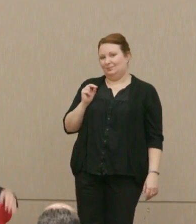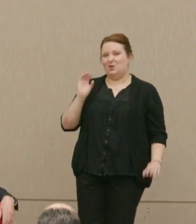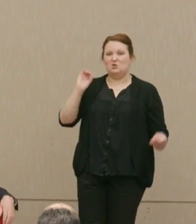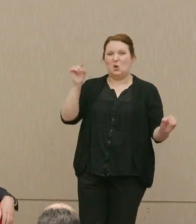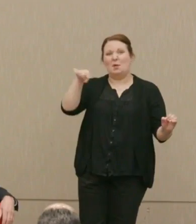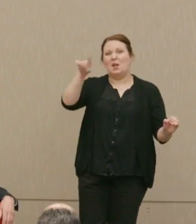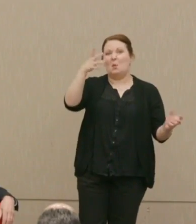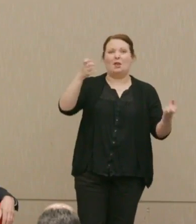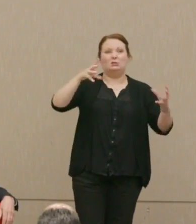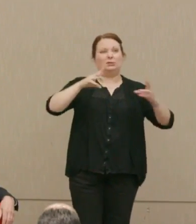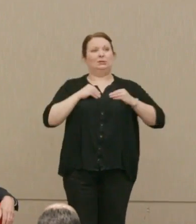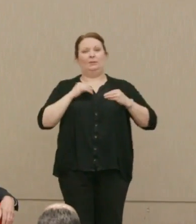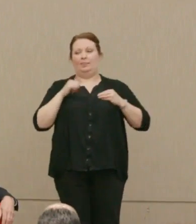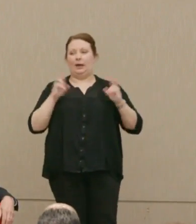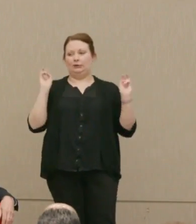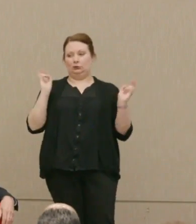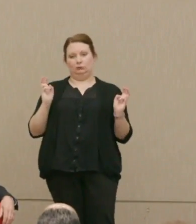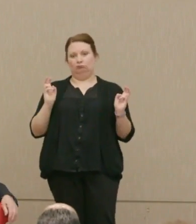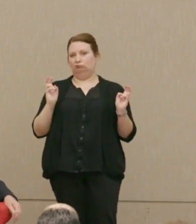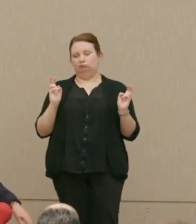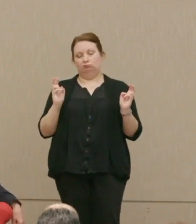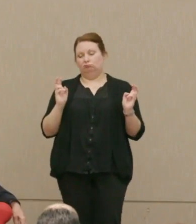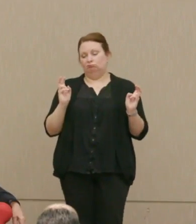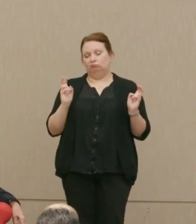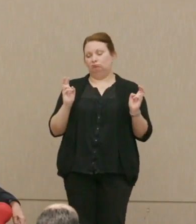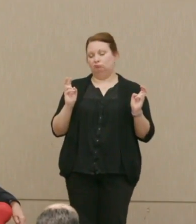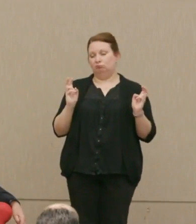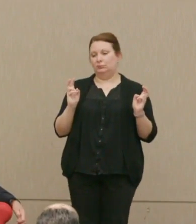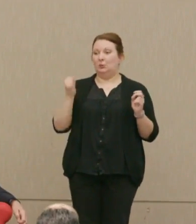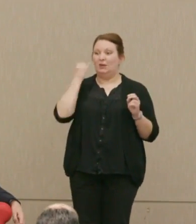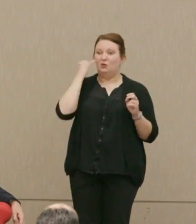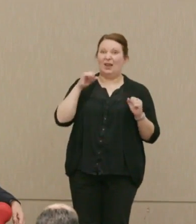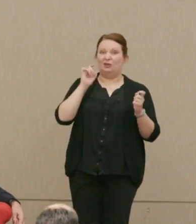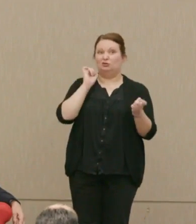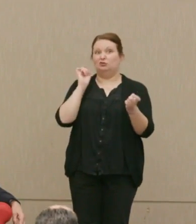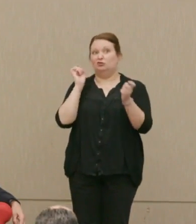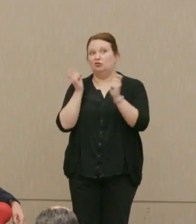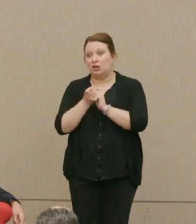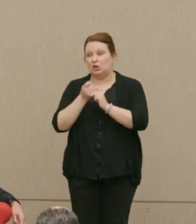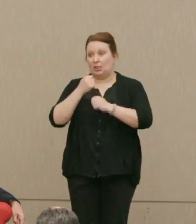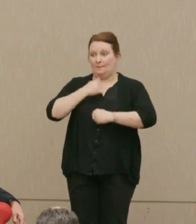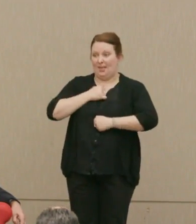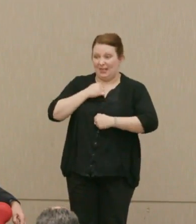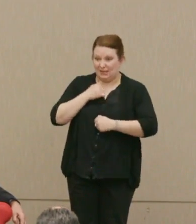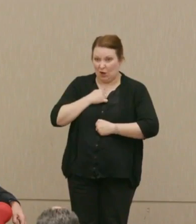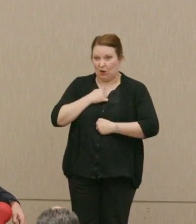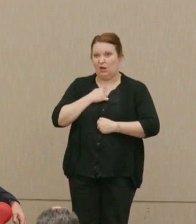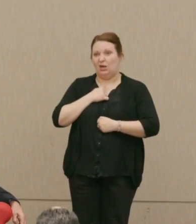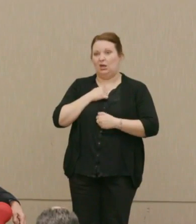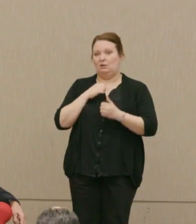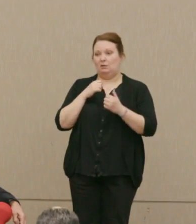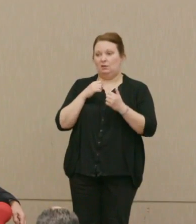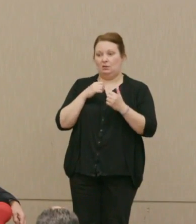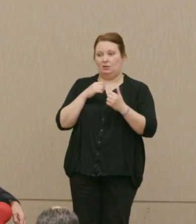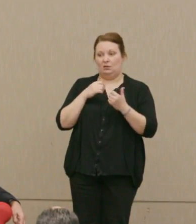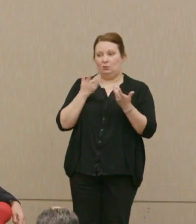Nobody wants to take that on. Unless you can change the military industrial complexes, you don't have much prospect.